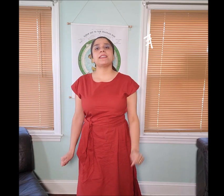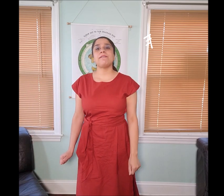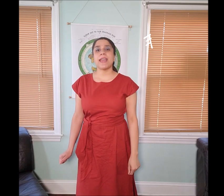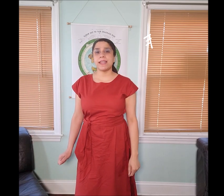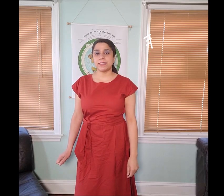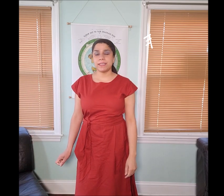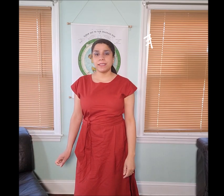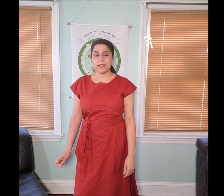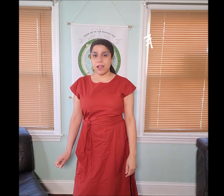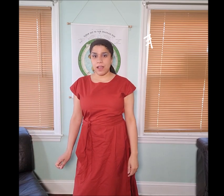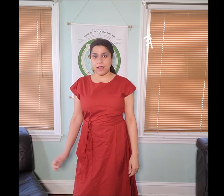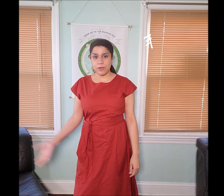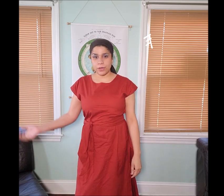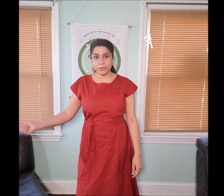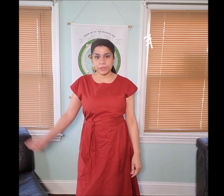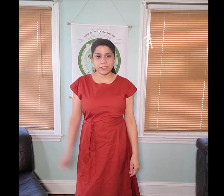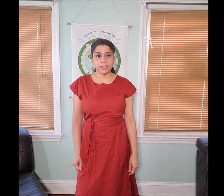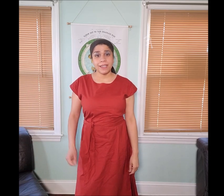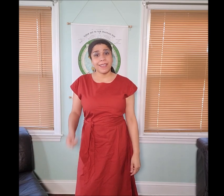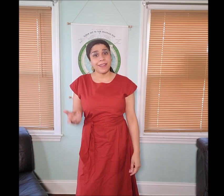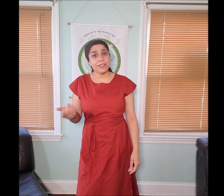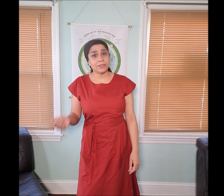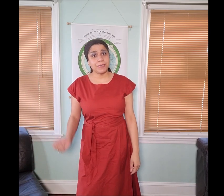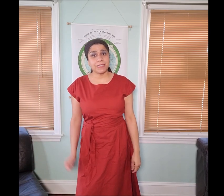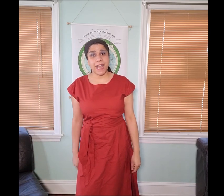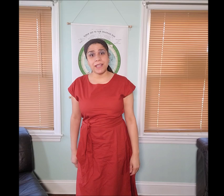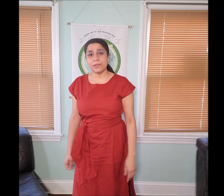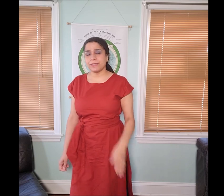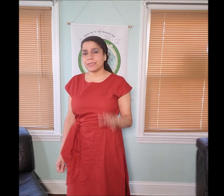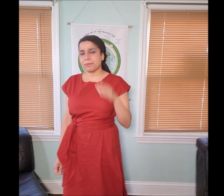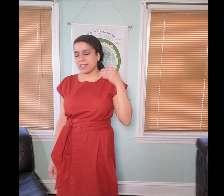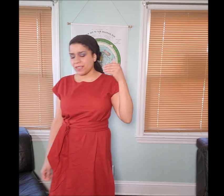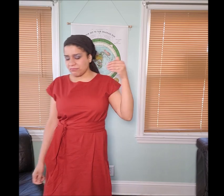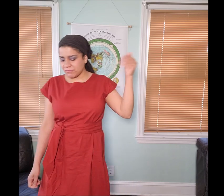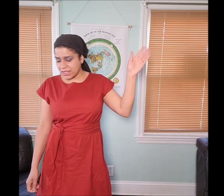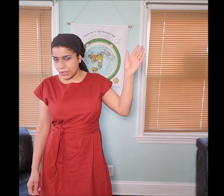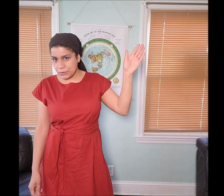means vanity or useless it also means idol, something useless.